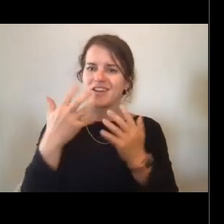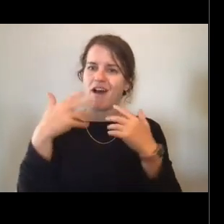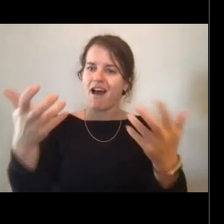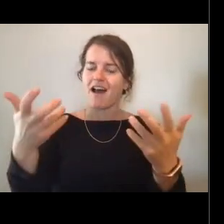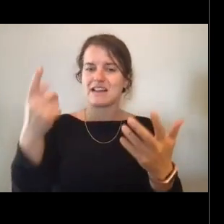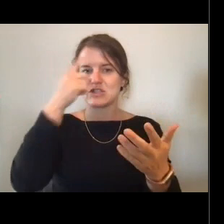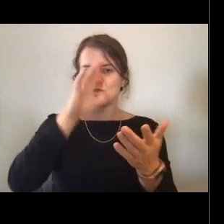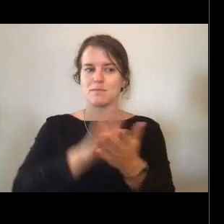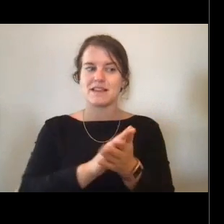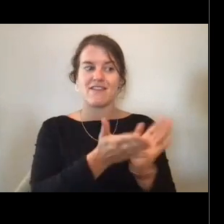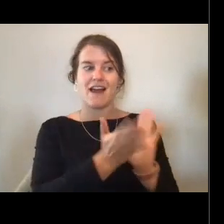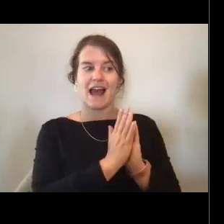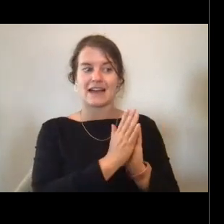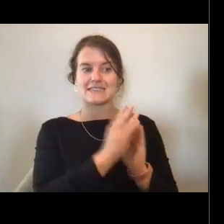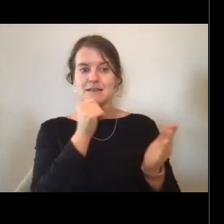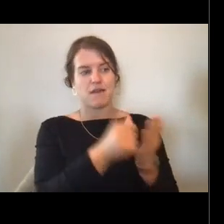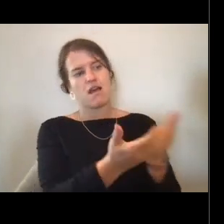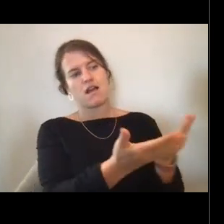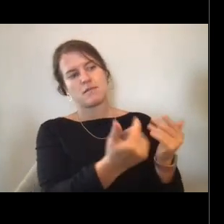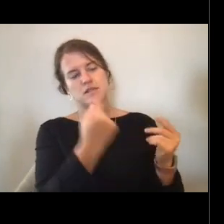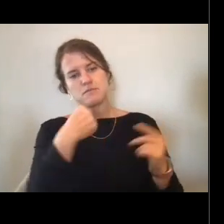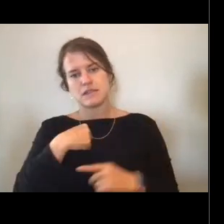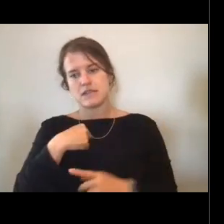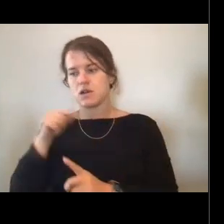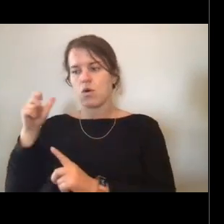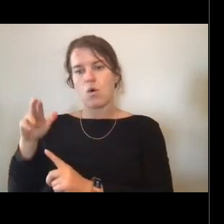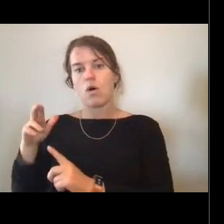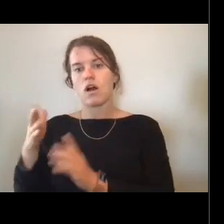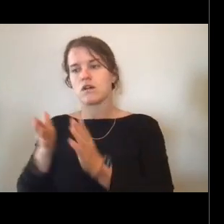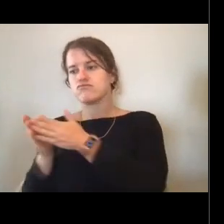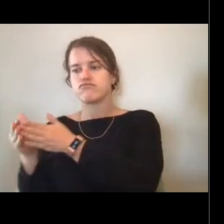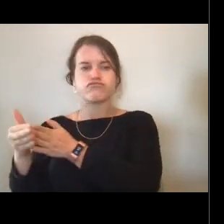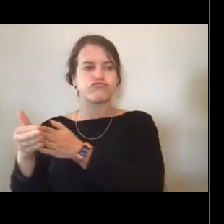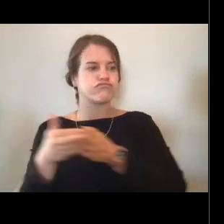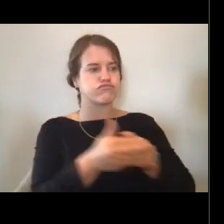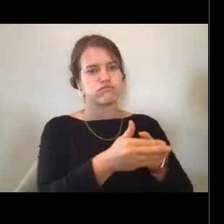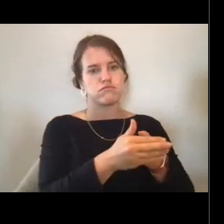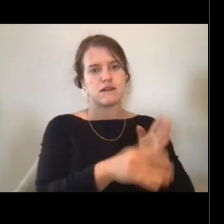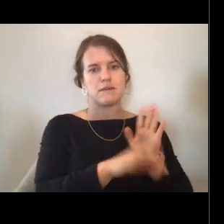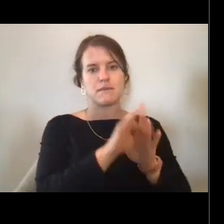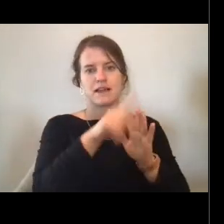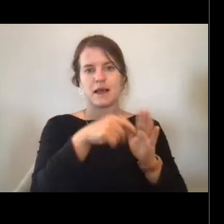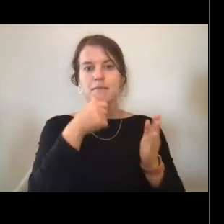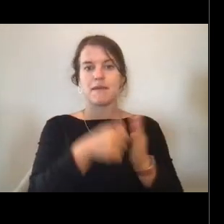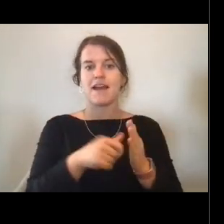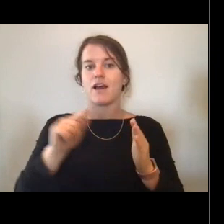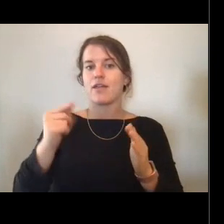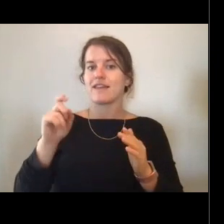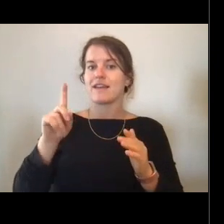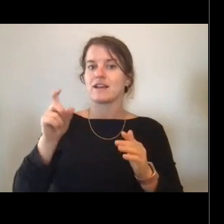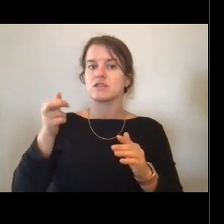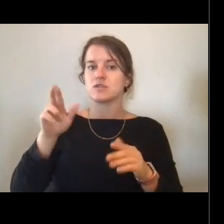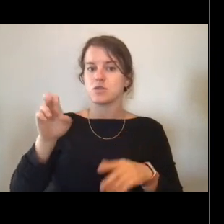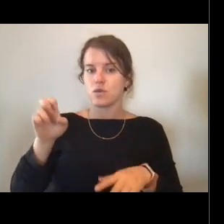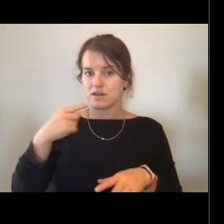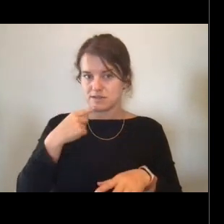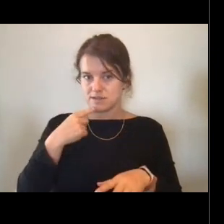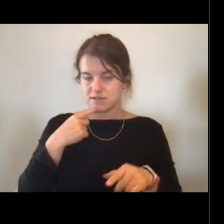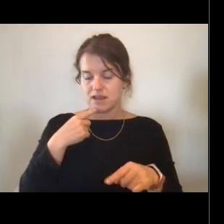or would you go back into port to pick up the mail? And Theodore is saying that he would get the mail